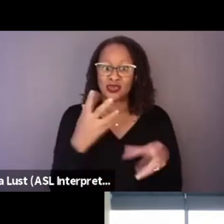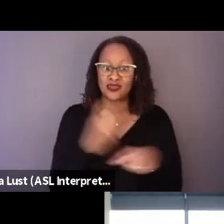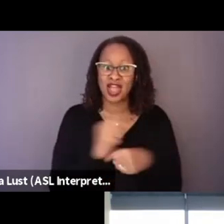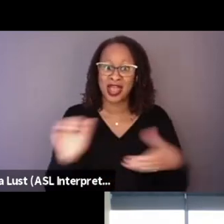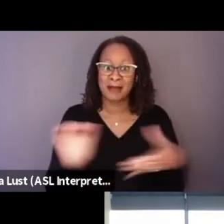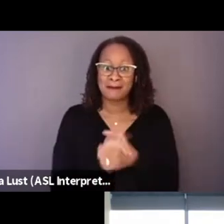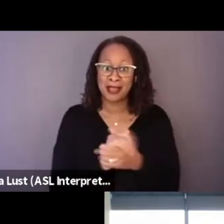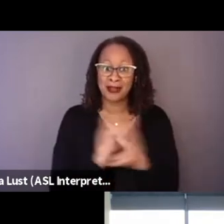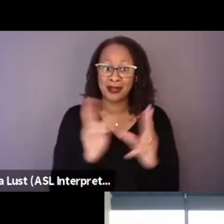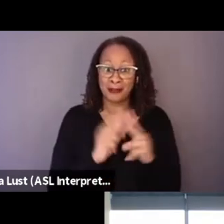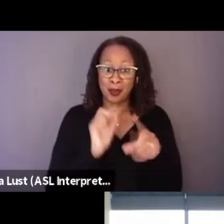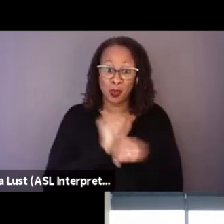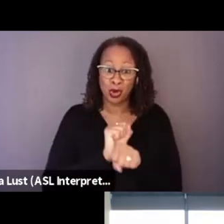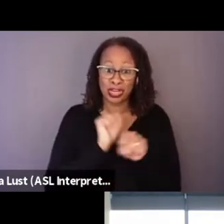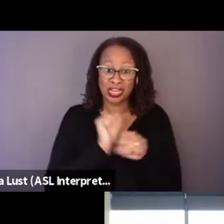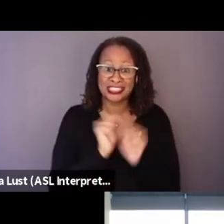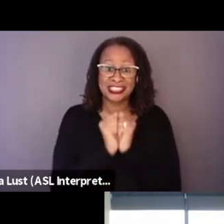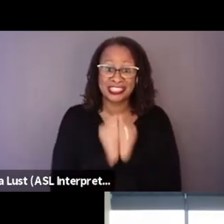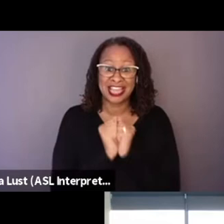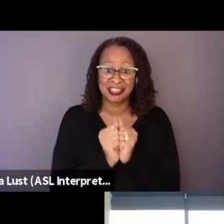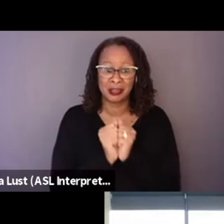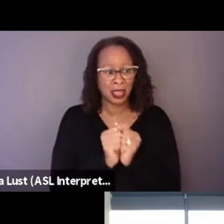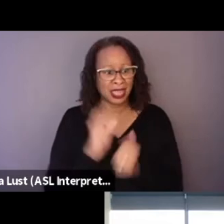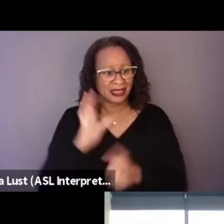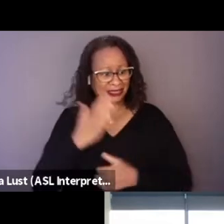and seemingly kind of enjoying that, you know, dynamic.